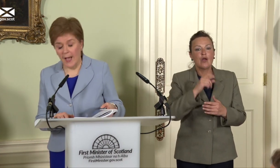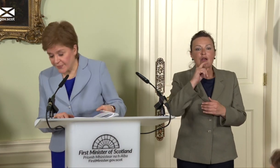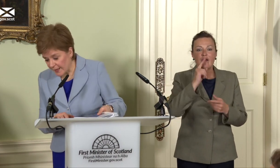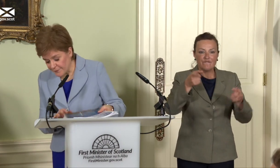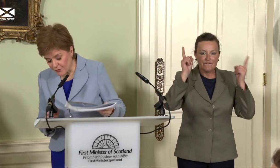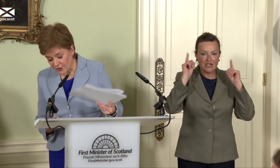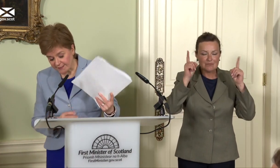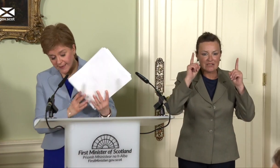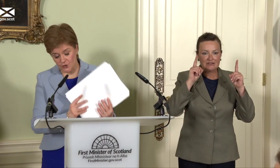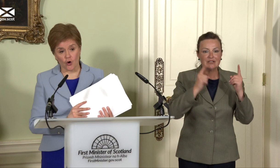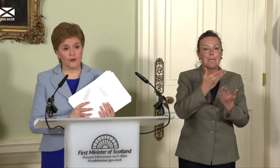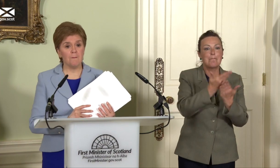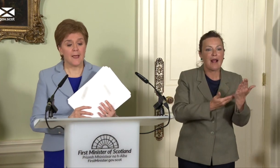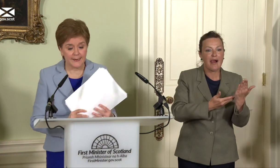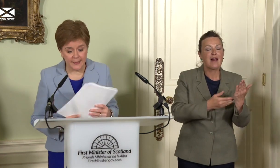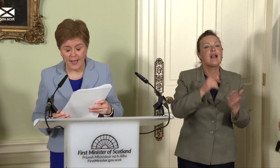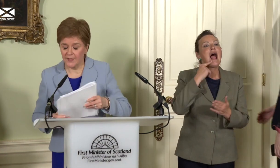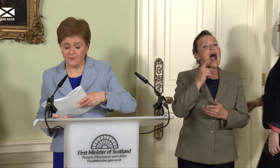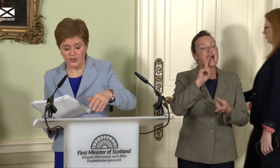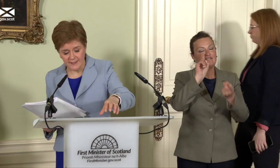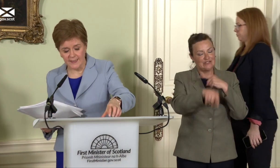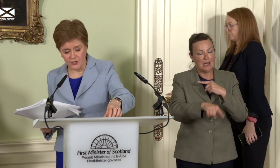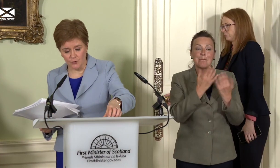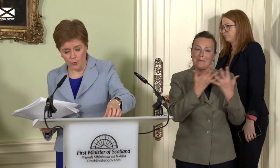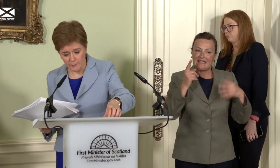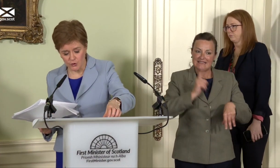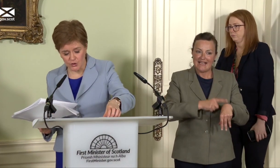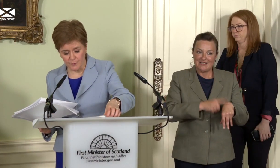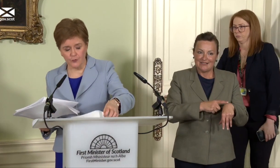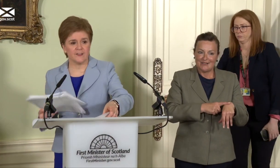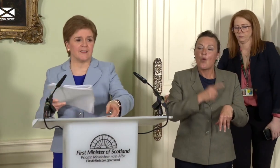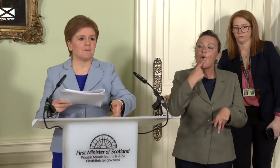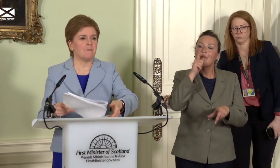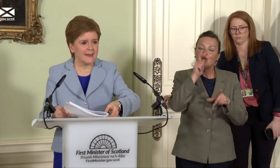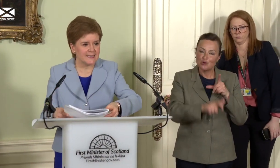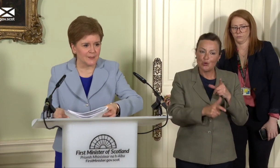I think I’ve addressed that issue on many… I think I’ve addressed the issue of what I’m going to do before recess many times.